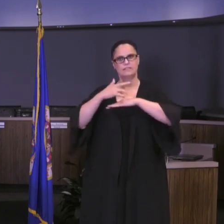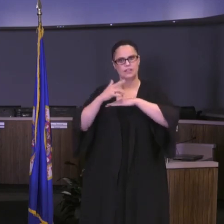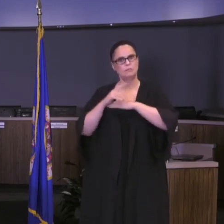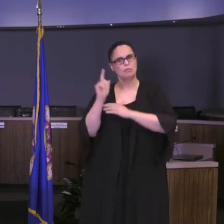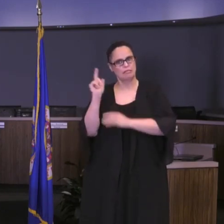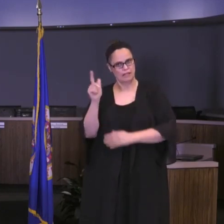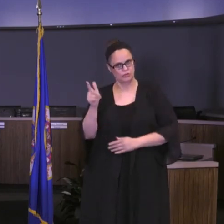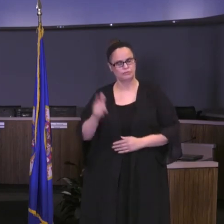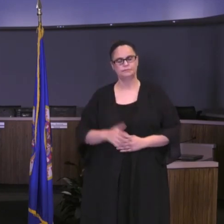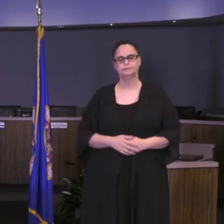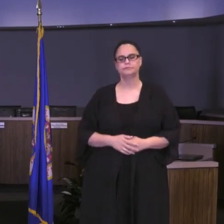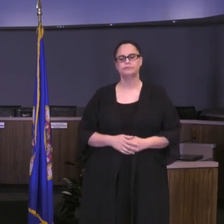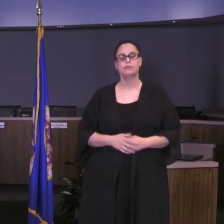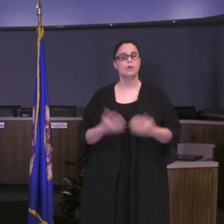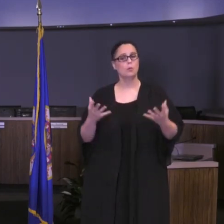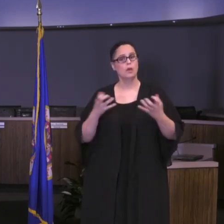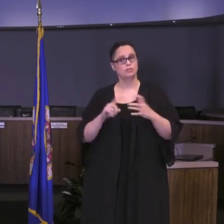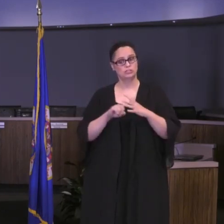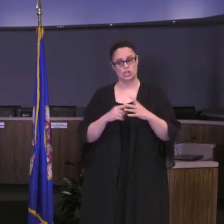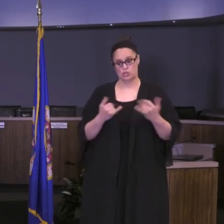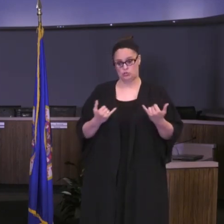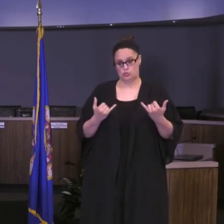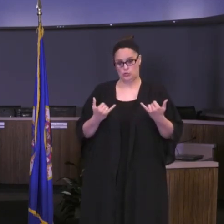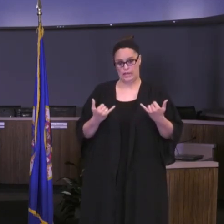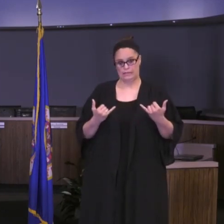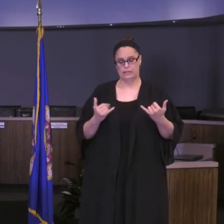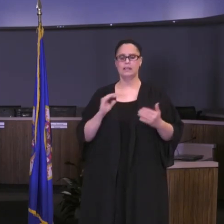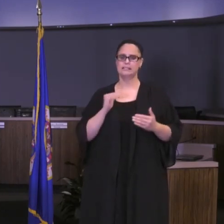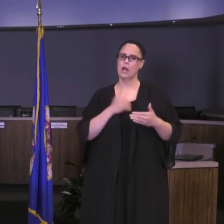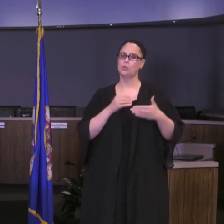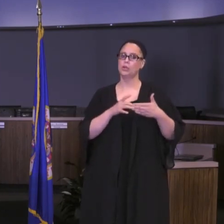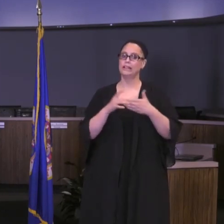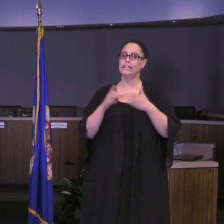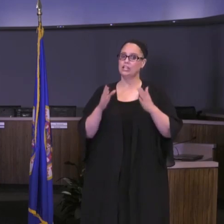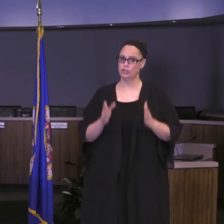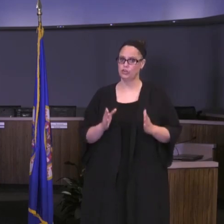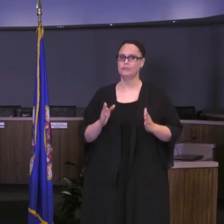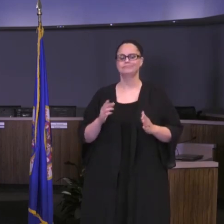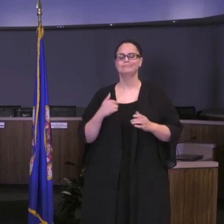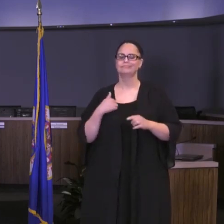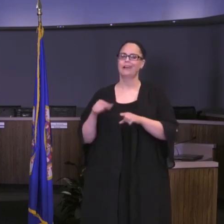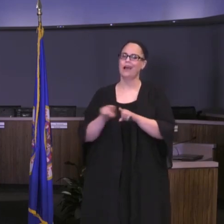I'd like to start tonight by saying that as our leader of our school district, I'm also a parent. My son will be